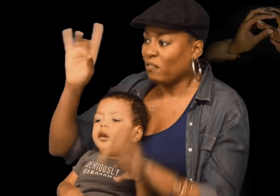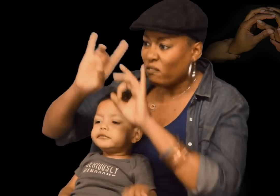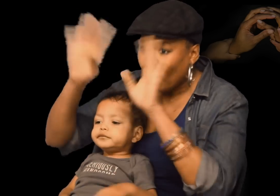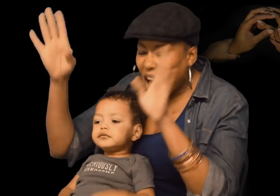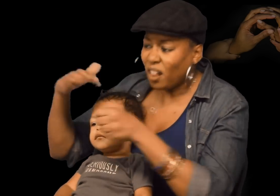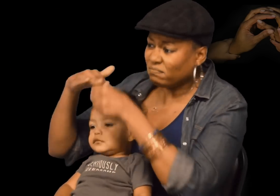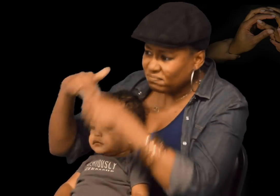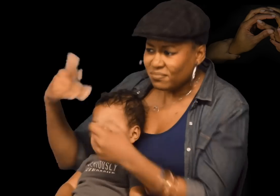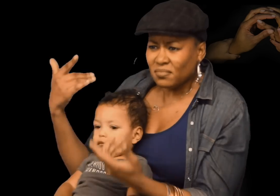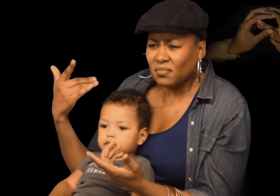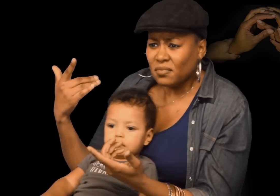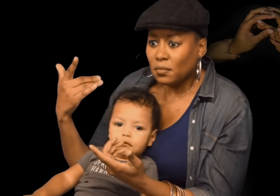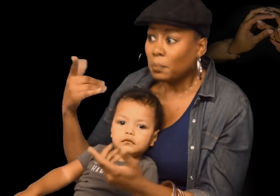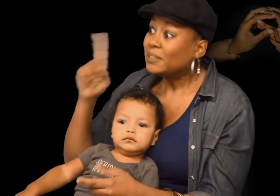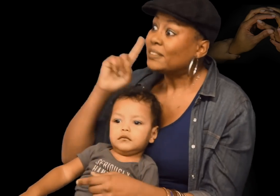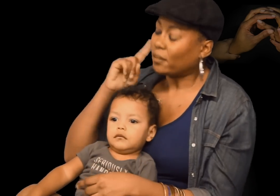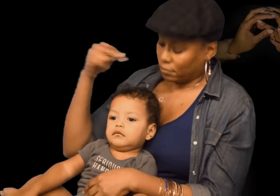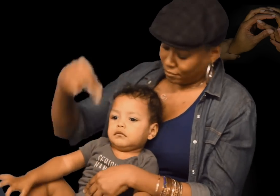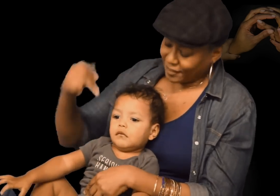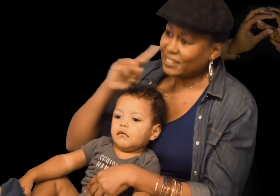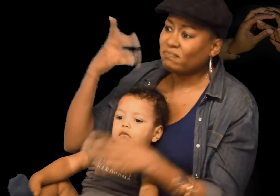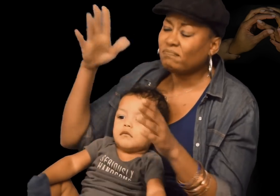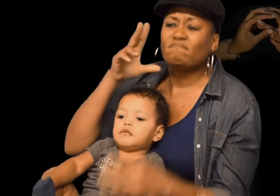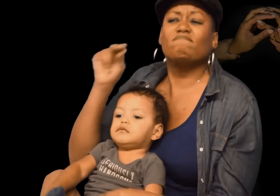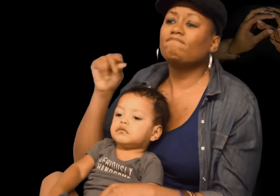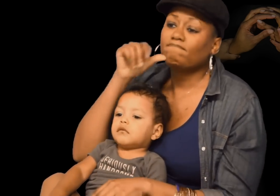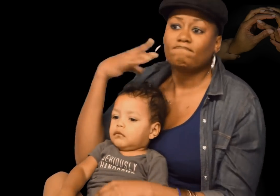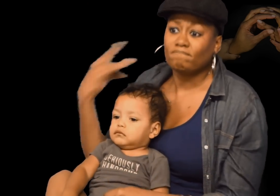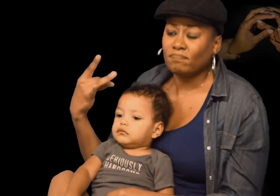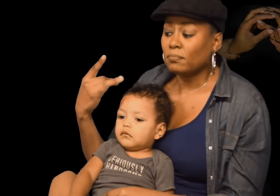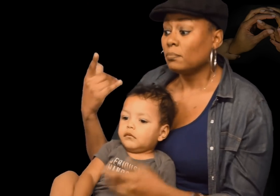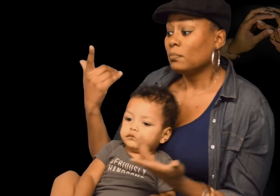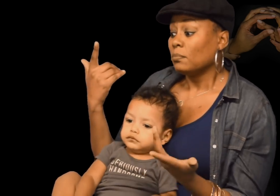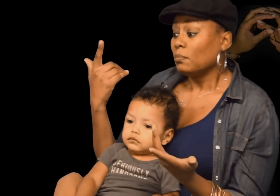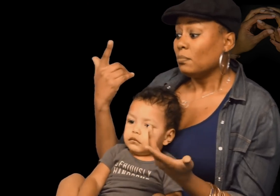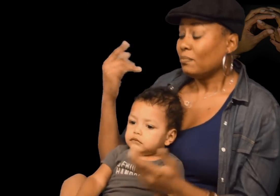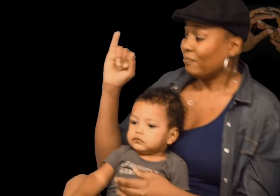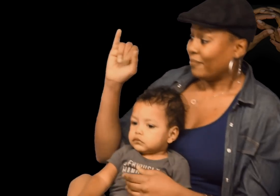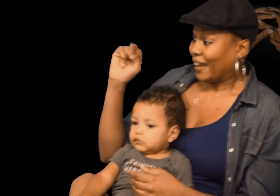No, xe is not. We need to recognize that x’s identities include a cultural history of violence and oppression. But for Deaf people to look at x only notice the “Deaf” part? I do not like it.